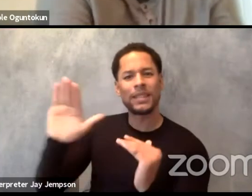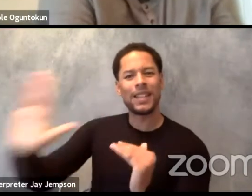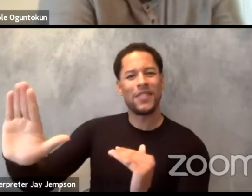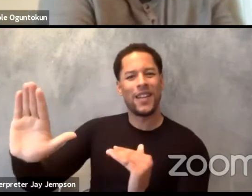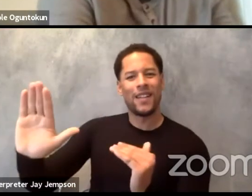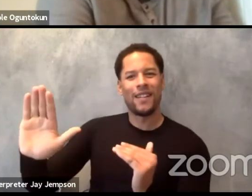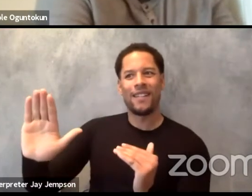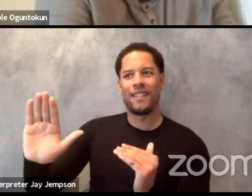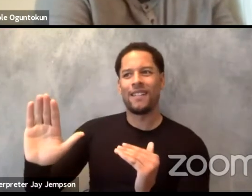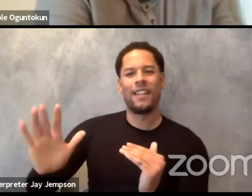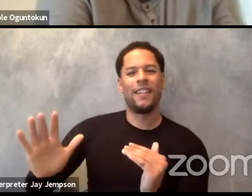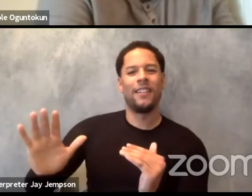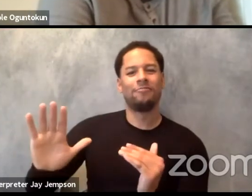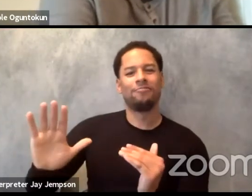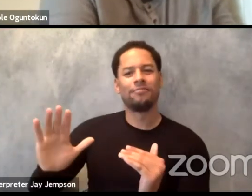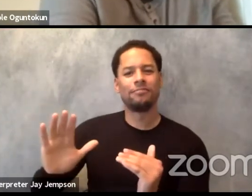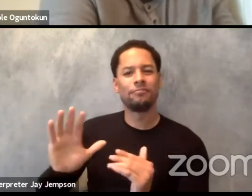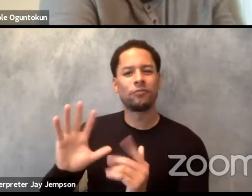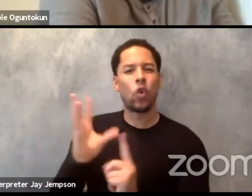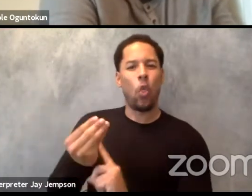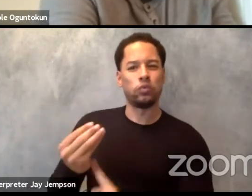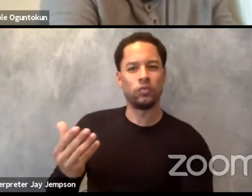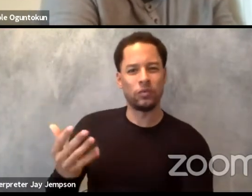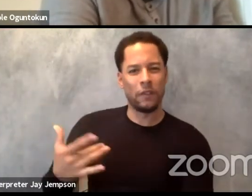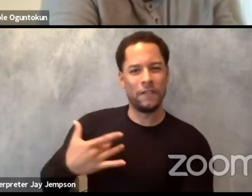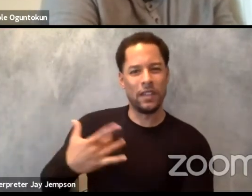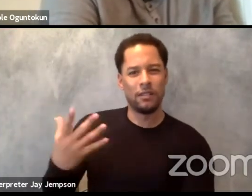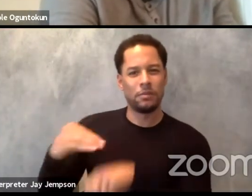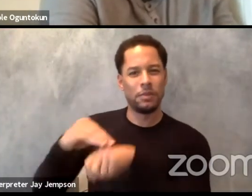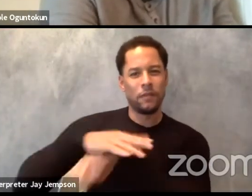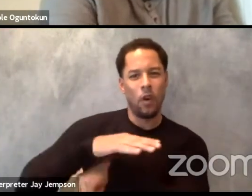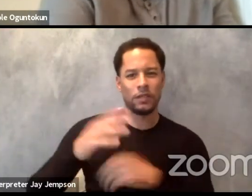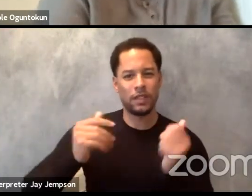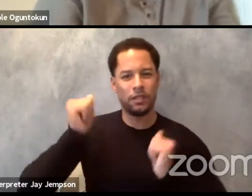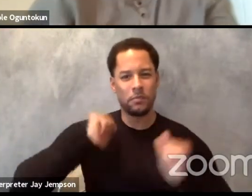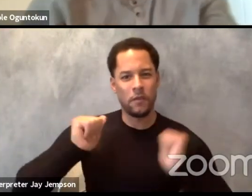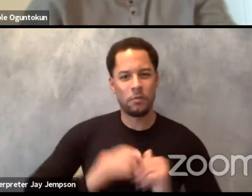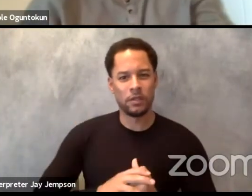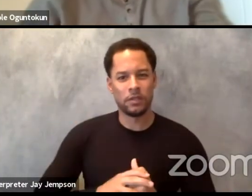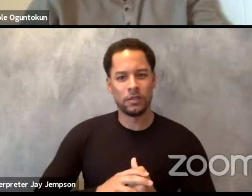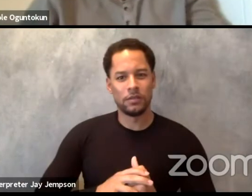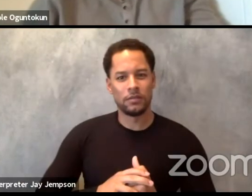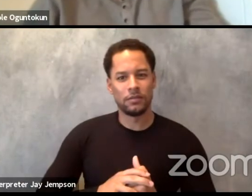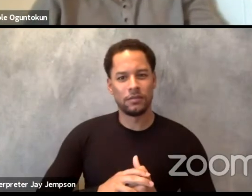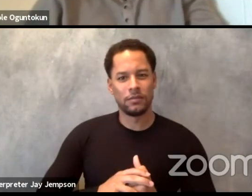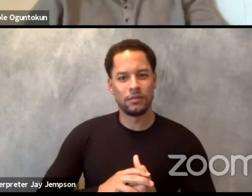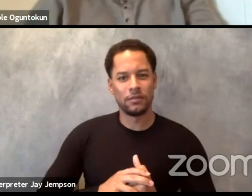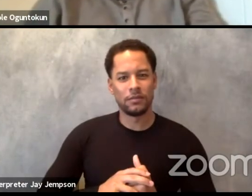I don't know, it sounds very banal when you say the other way around but it sound very typical.